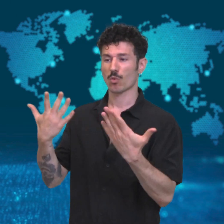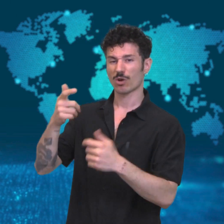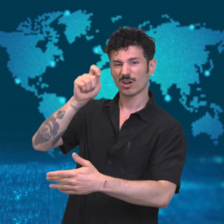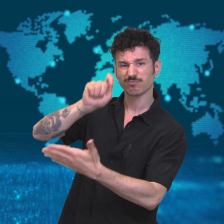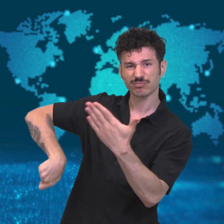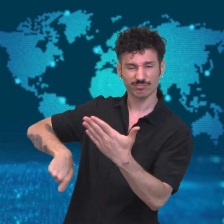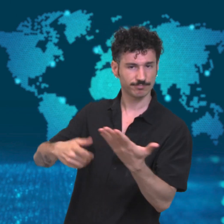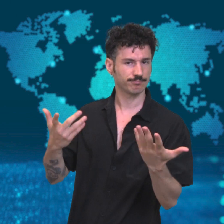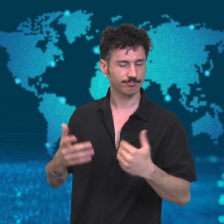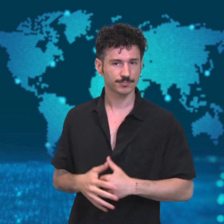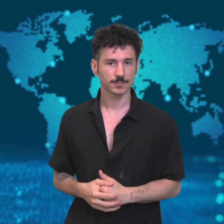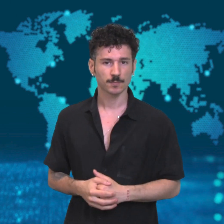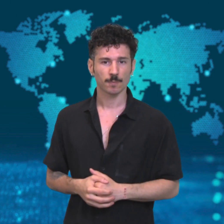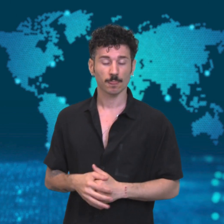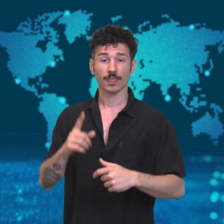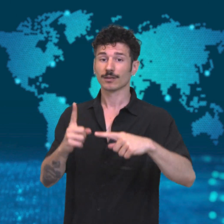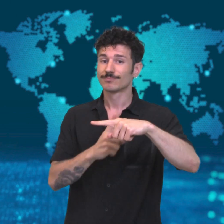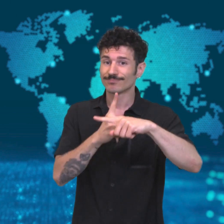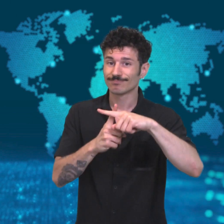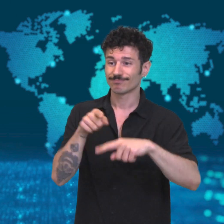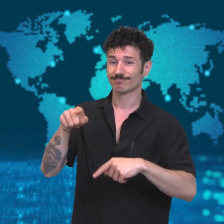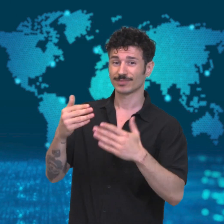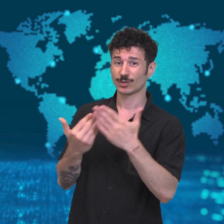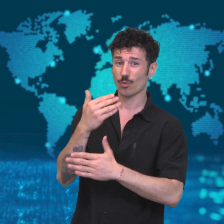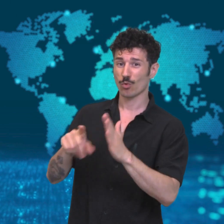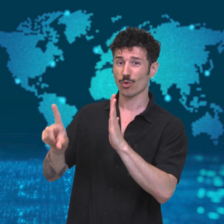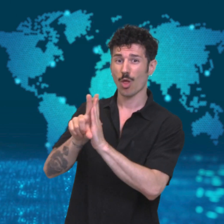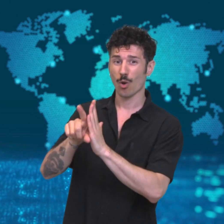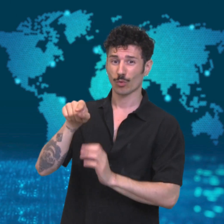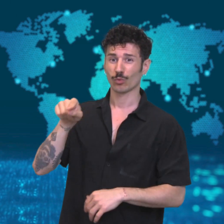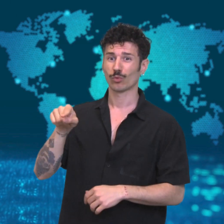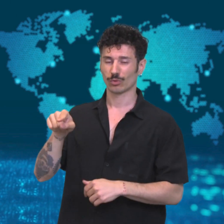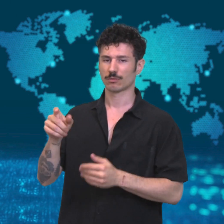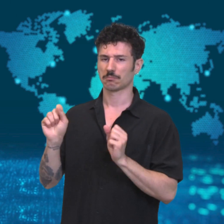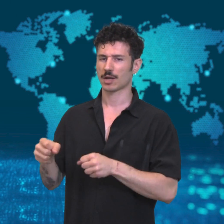Hong Kong that threaten national security.